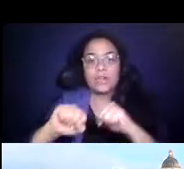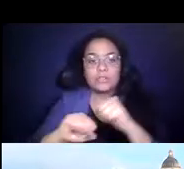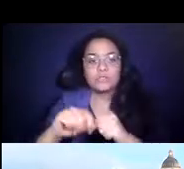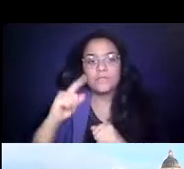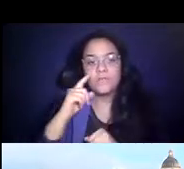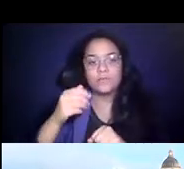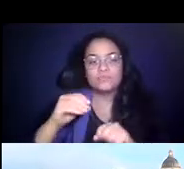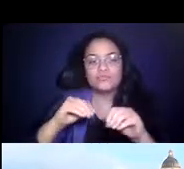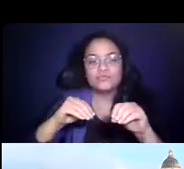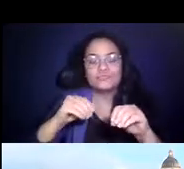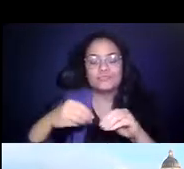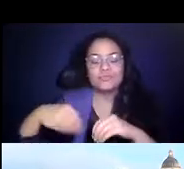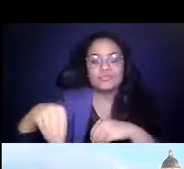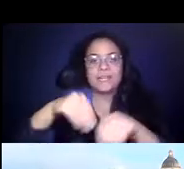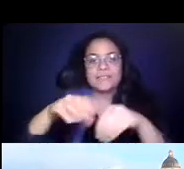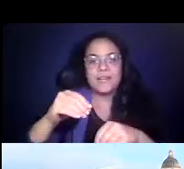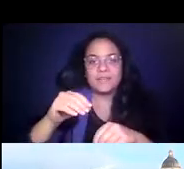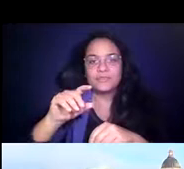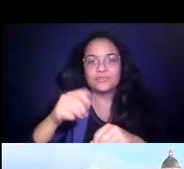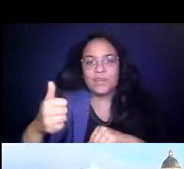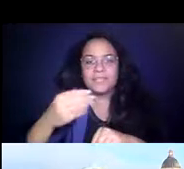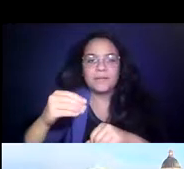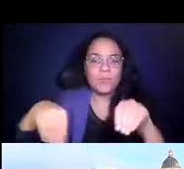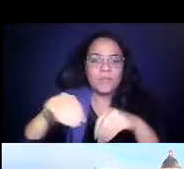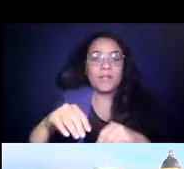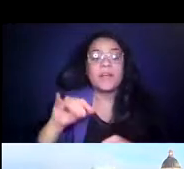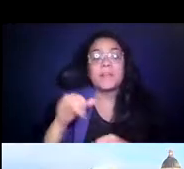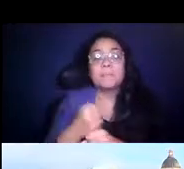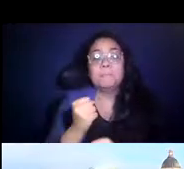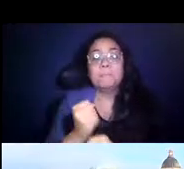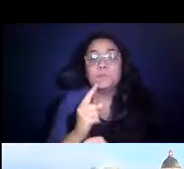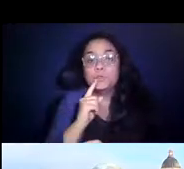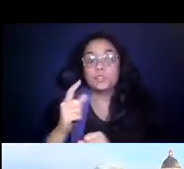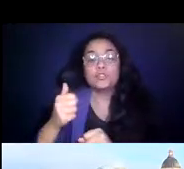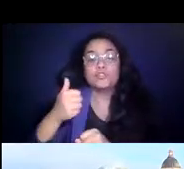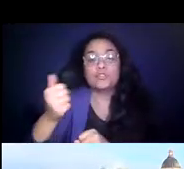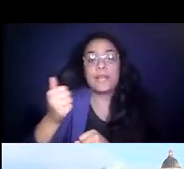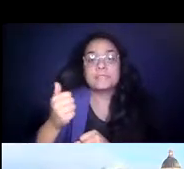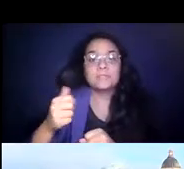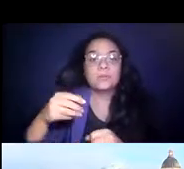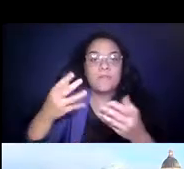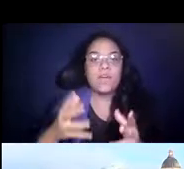14:25:42 Transit-friendly infrastructure helps ensure that transit providers can offer fast